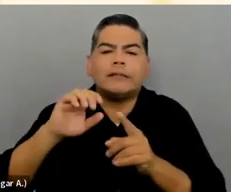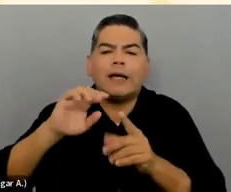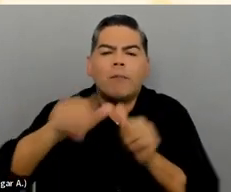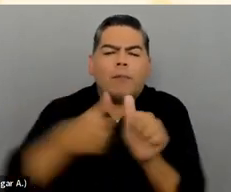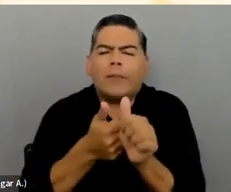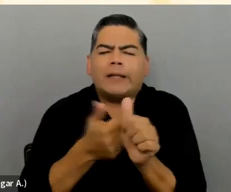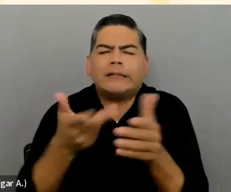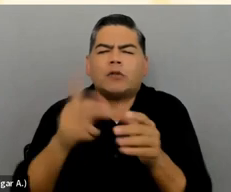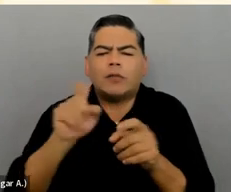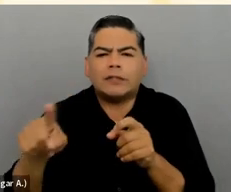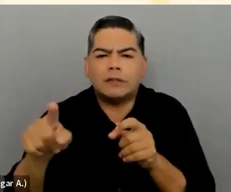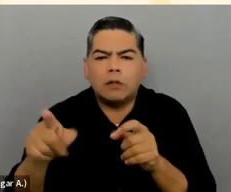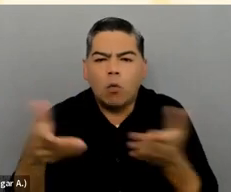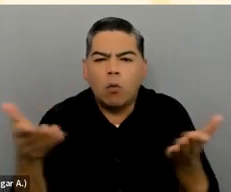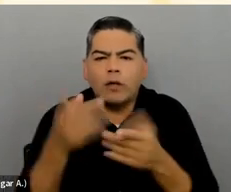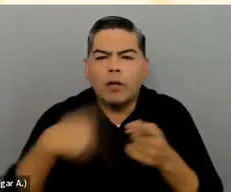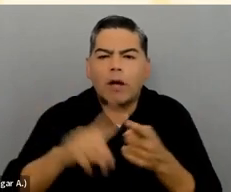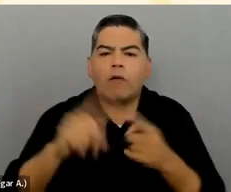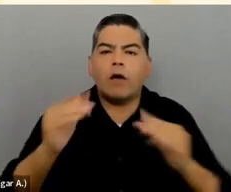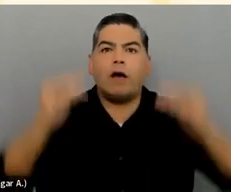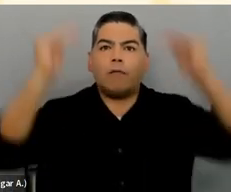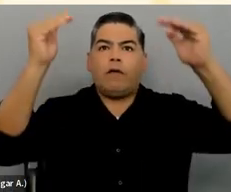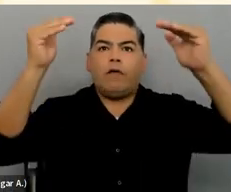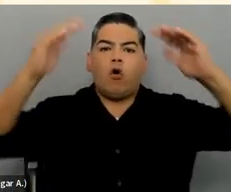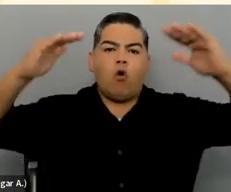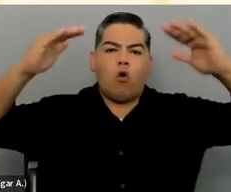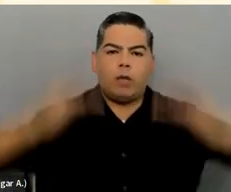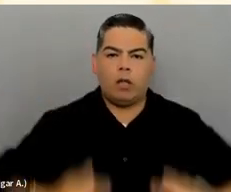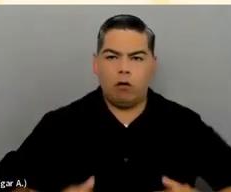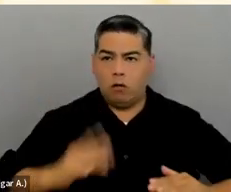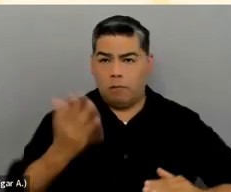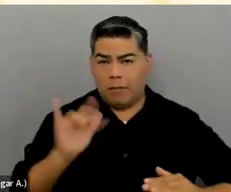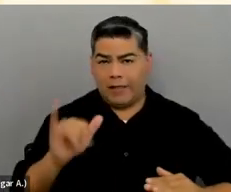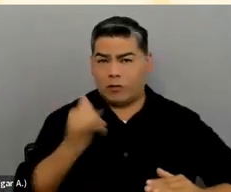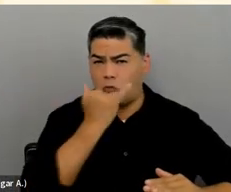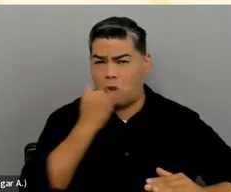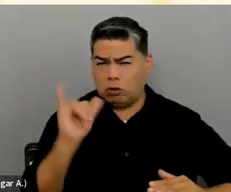What about saying above or below? That’s probably wrong too. Oh.